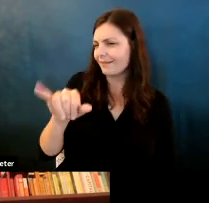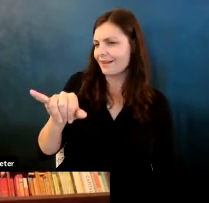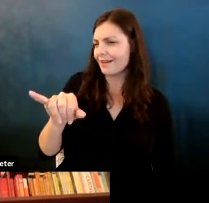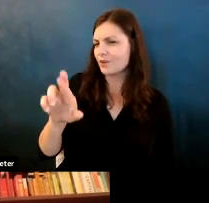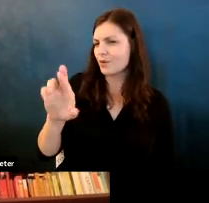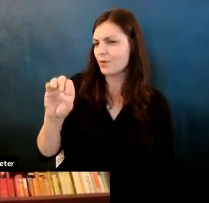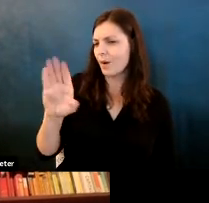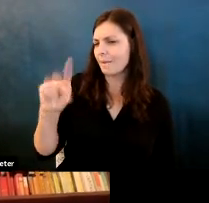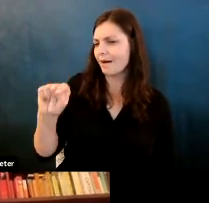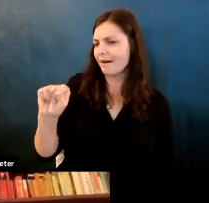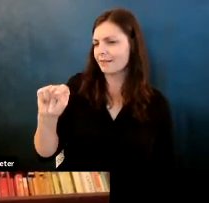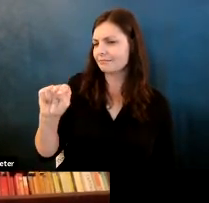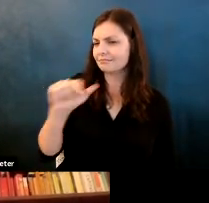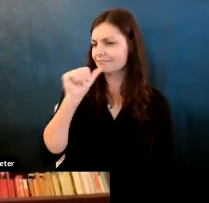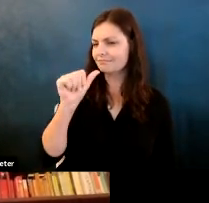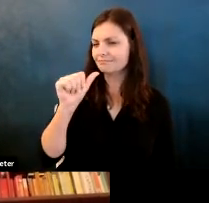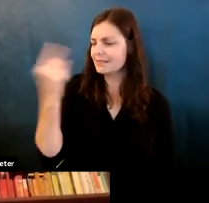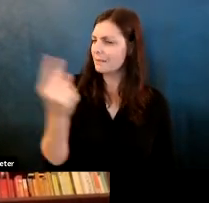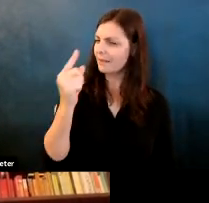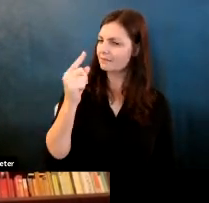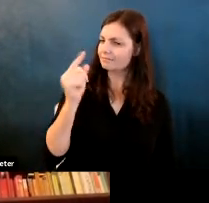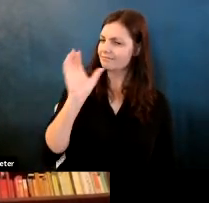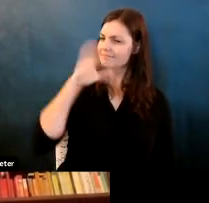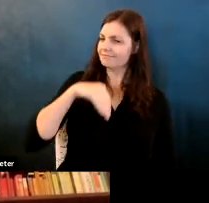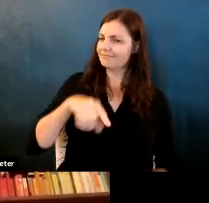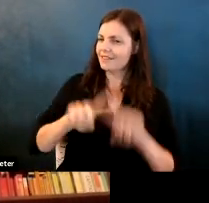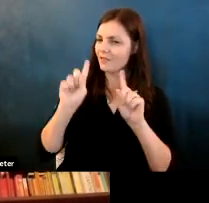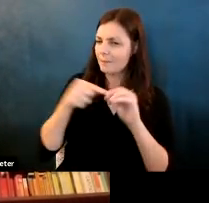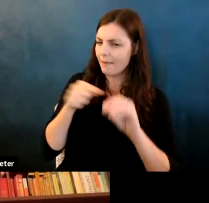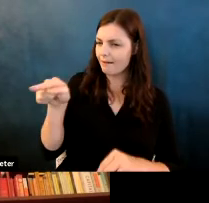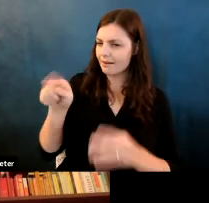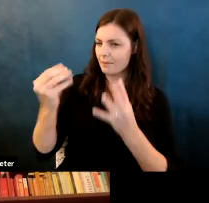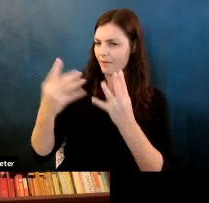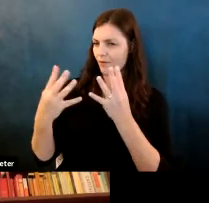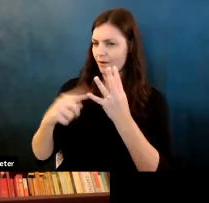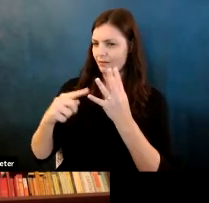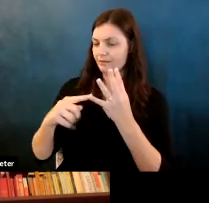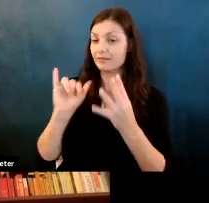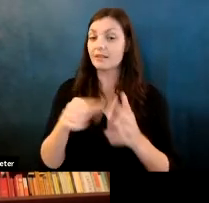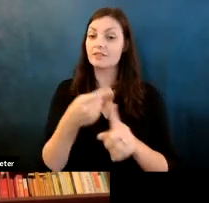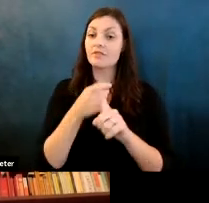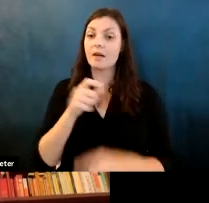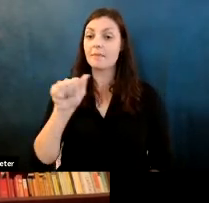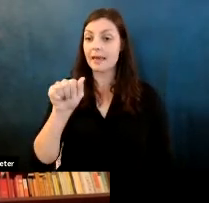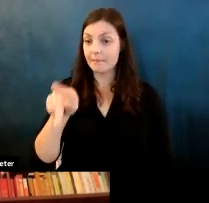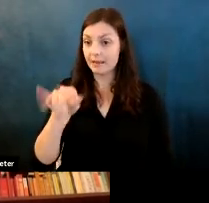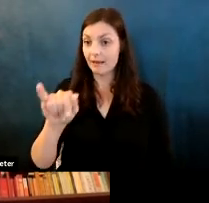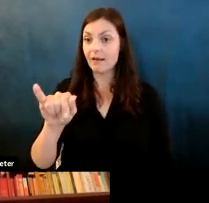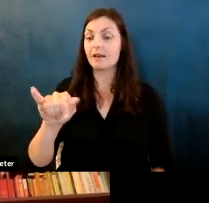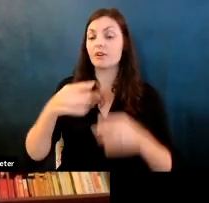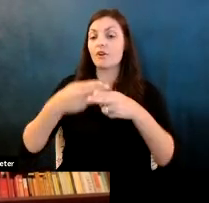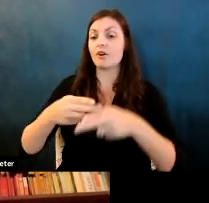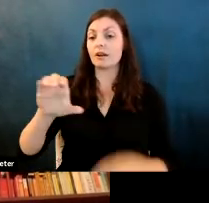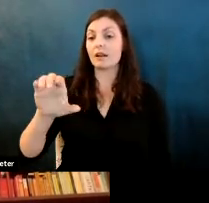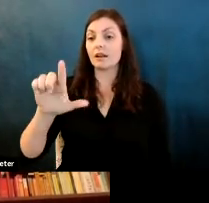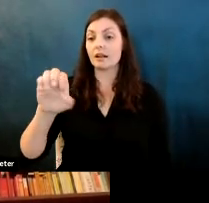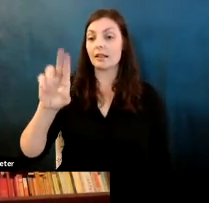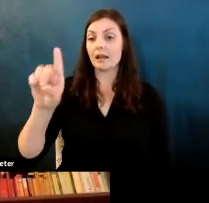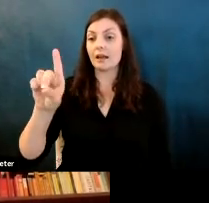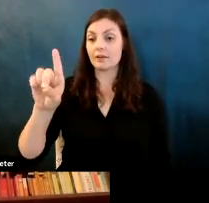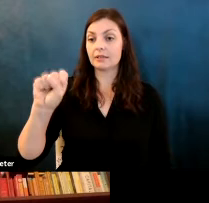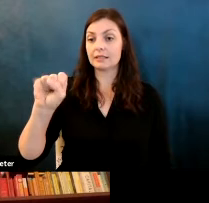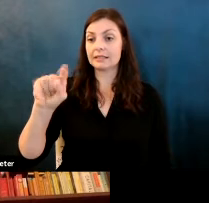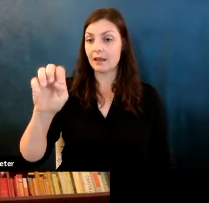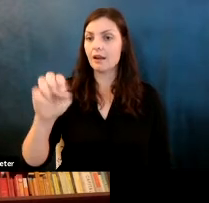Martin Wattenberg: and honestly, it is a little weird there's something about and the interesting thing is this was from a vision API called cloud side that at least when we did this in 2015 I later learned reading a news story.